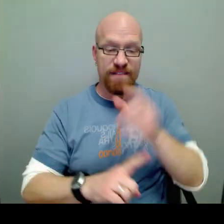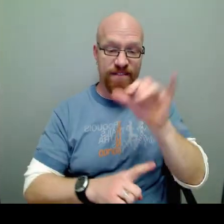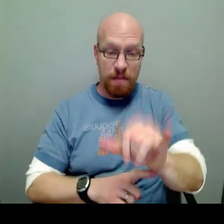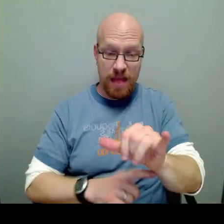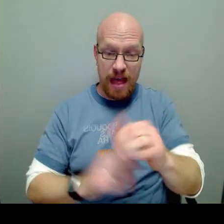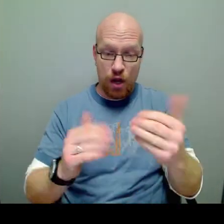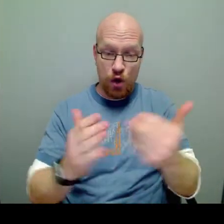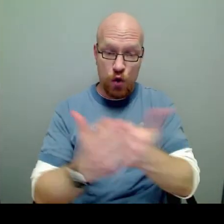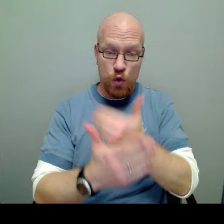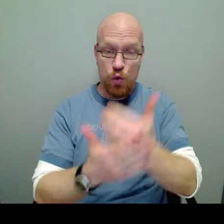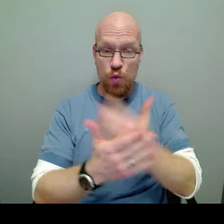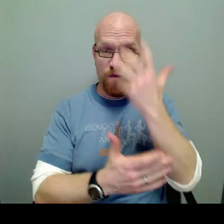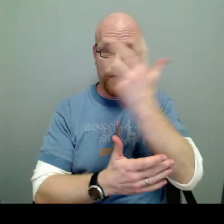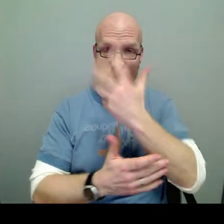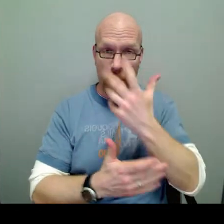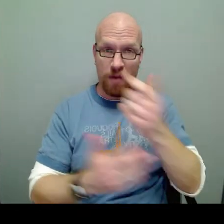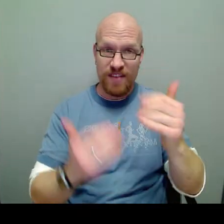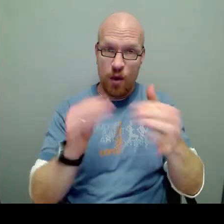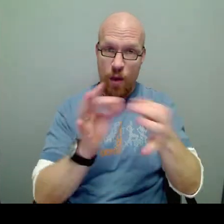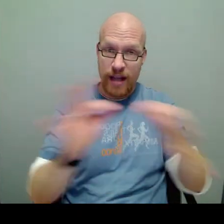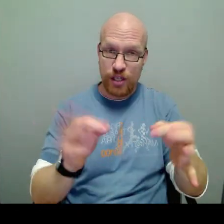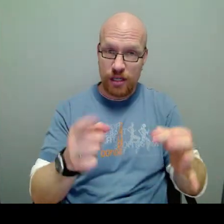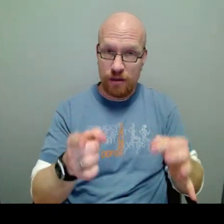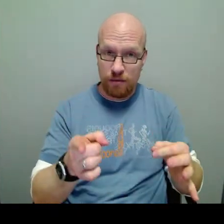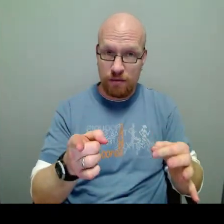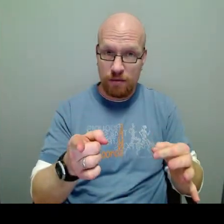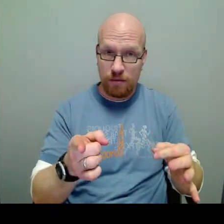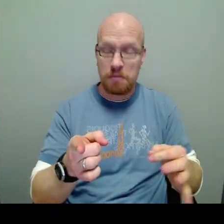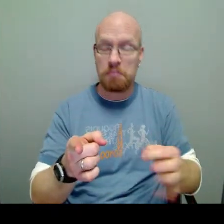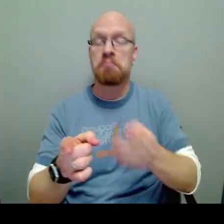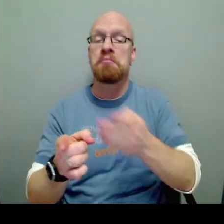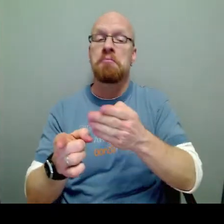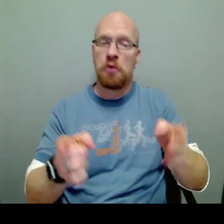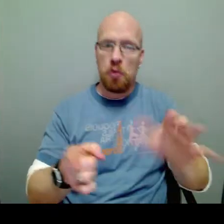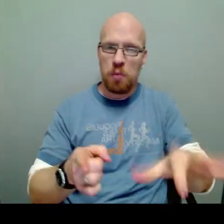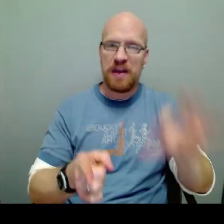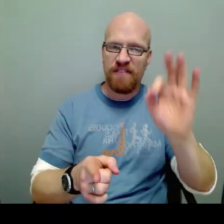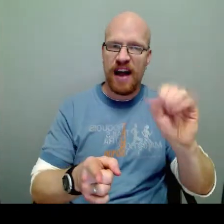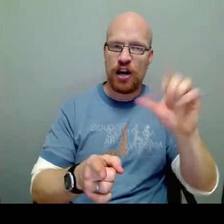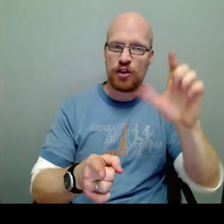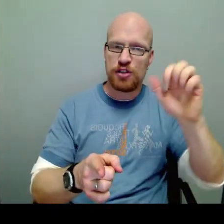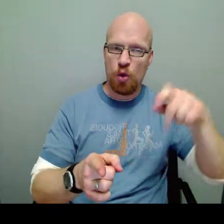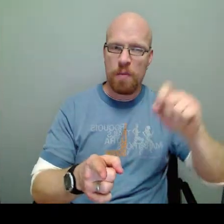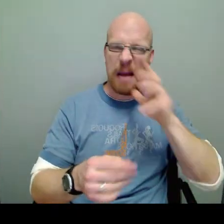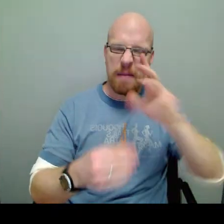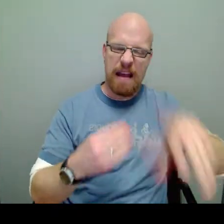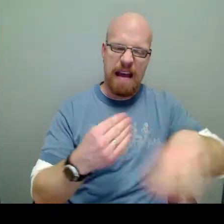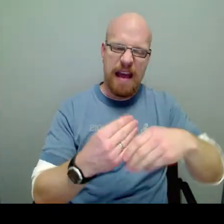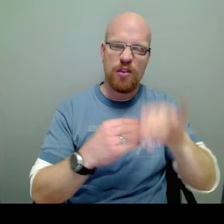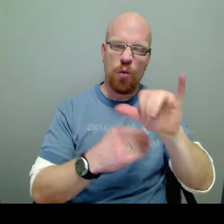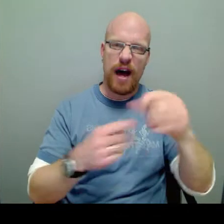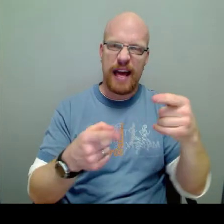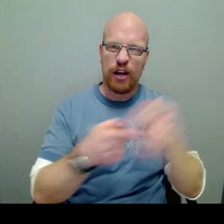And from that new form of an equation, we can find our slope. And I'm going to add Y intercept, too.